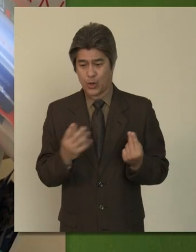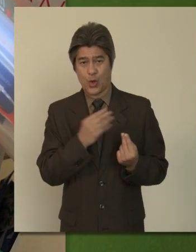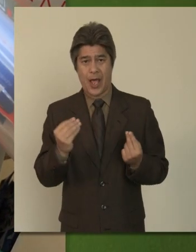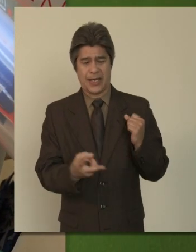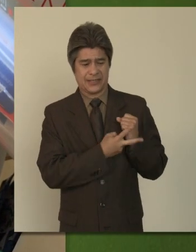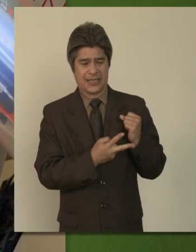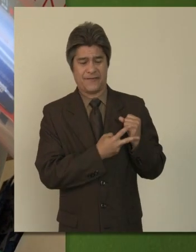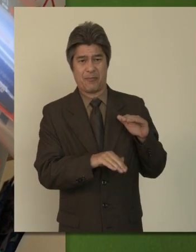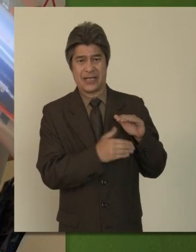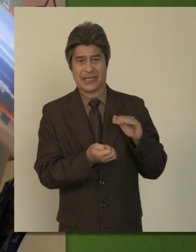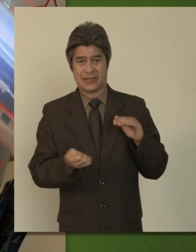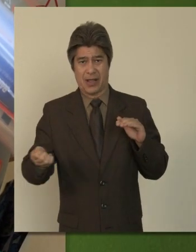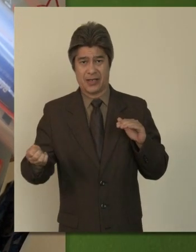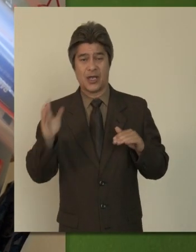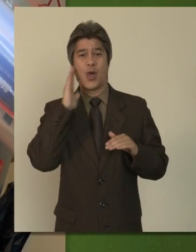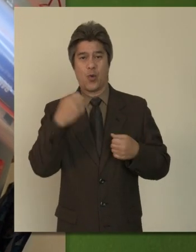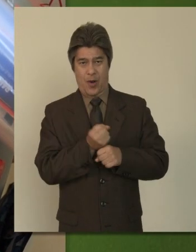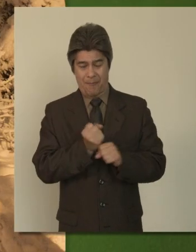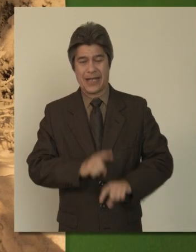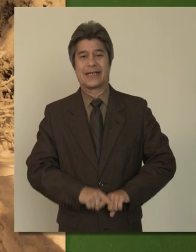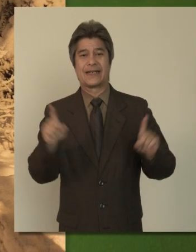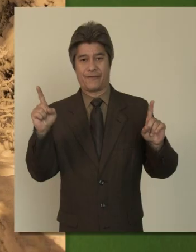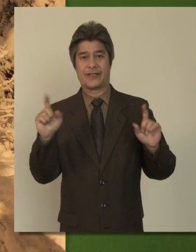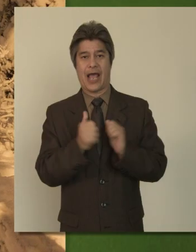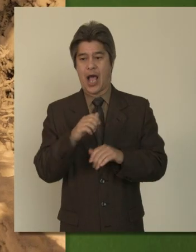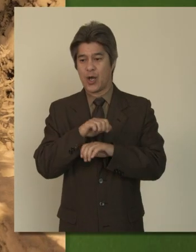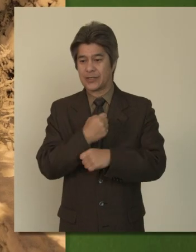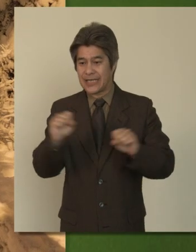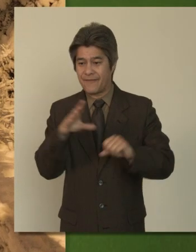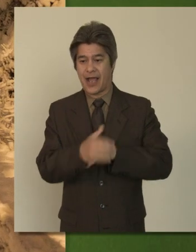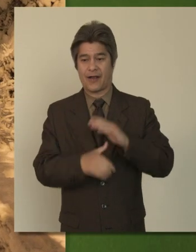stocking up on some basic supplies, can make all the difference in how safely